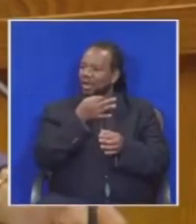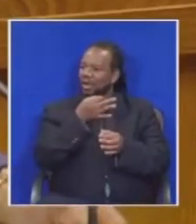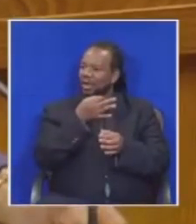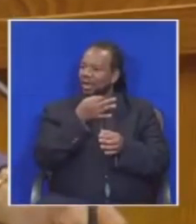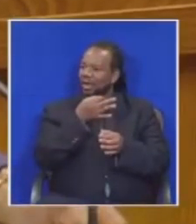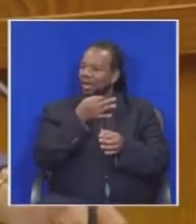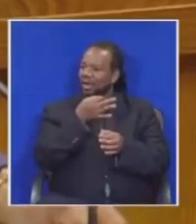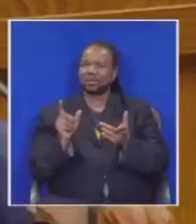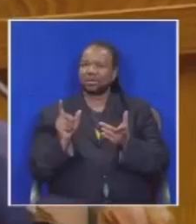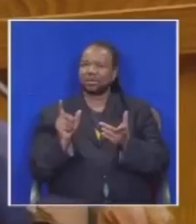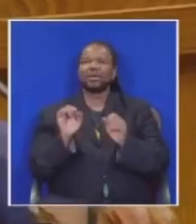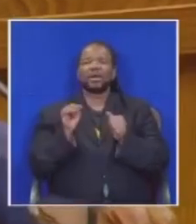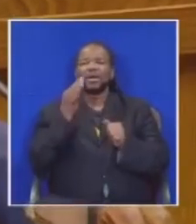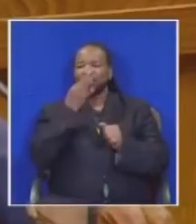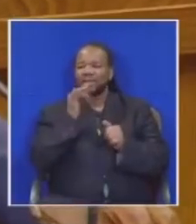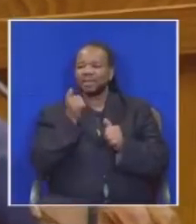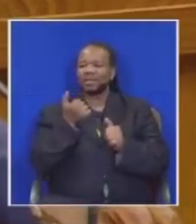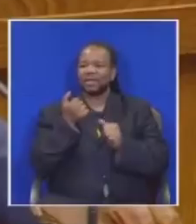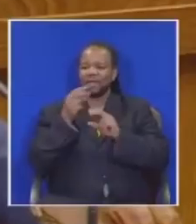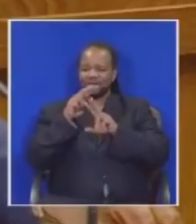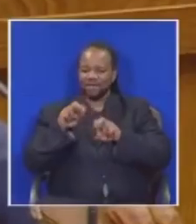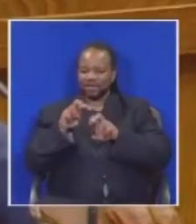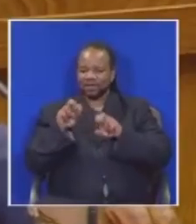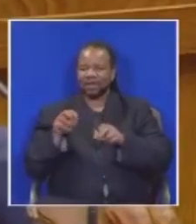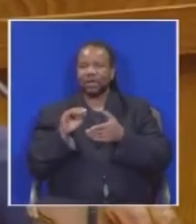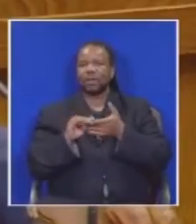There was an investigation done by the Public Protector and